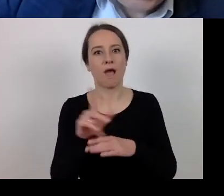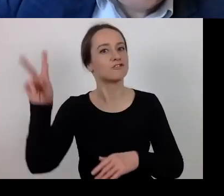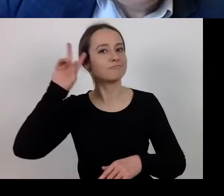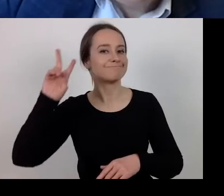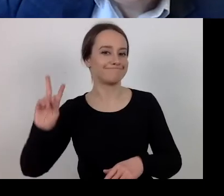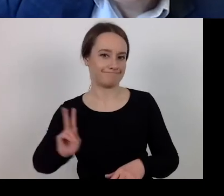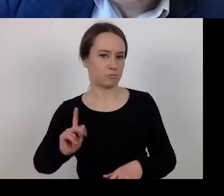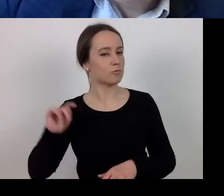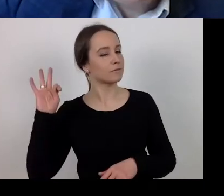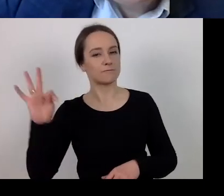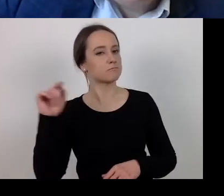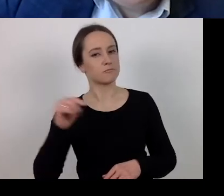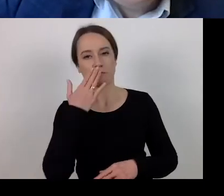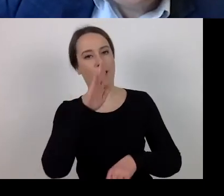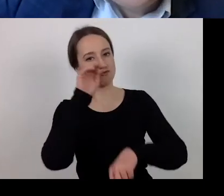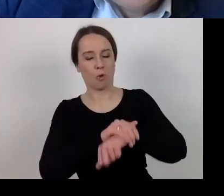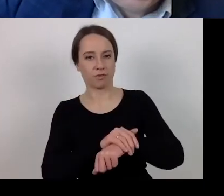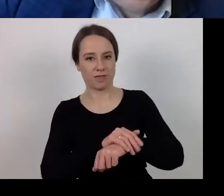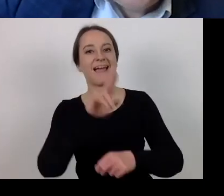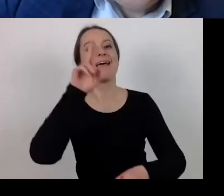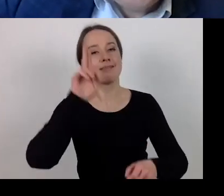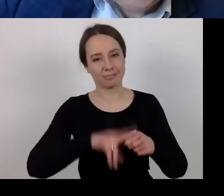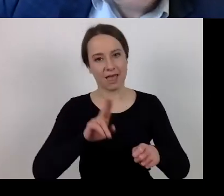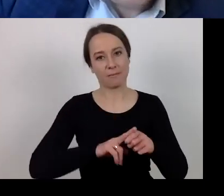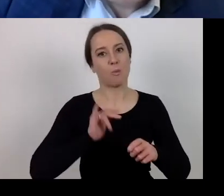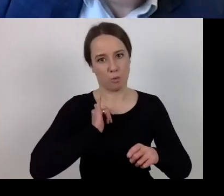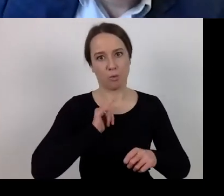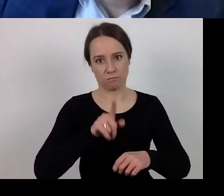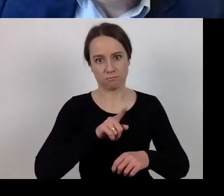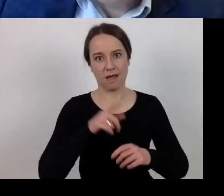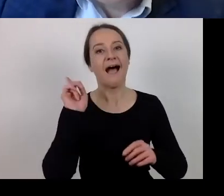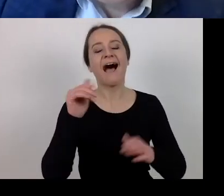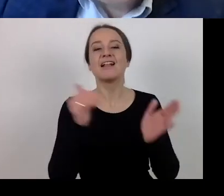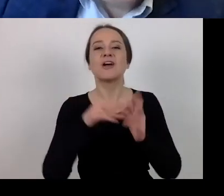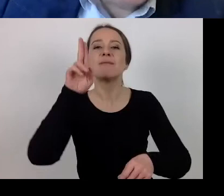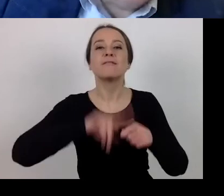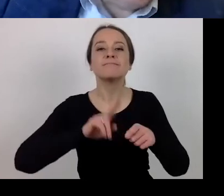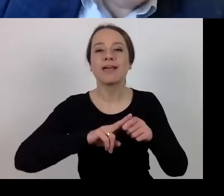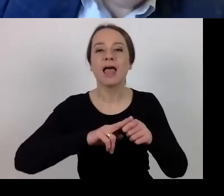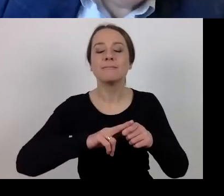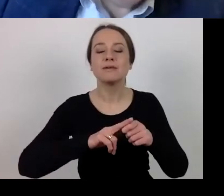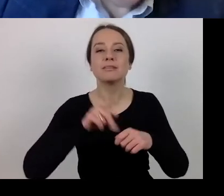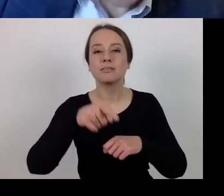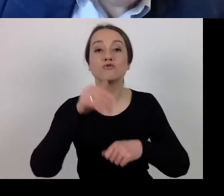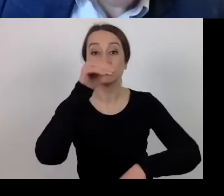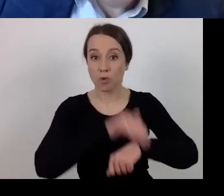There is a mandatory deadline here. The consent must be granted within 30 days.